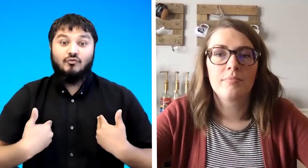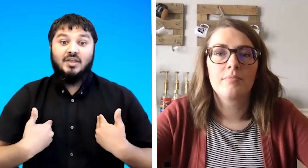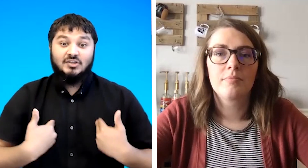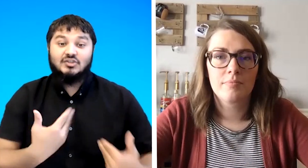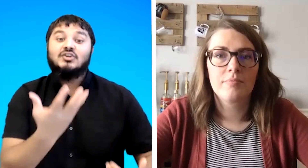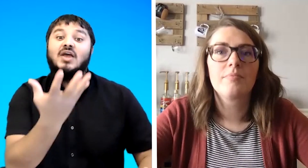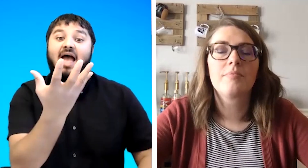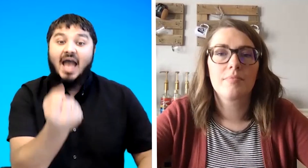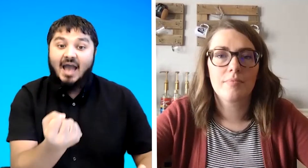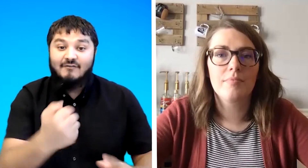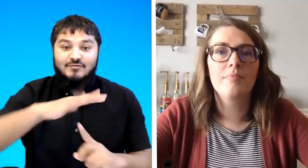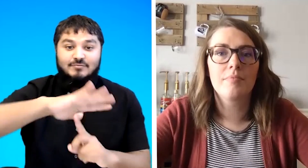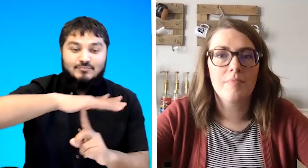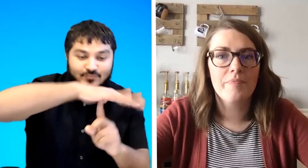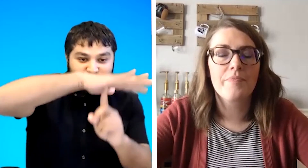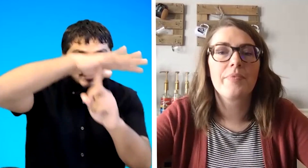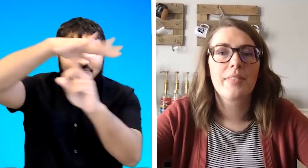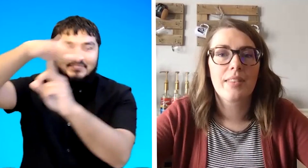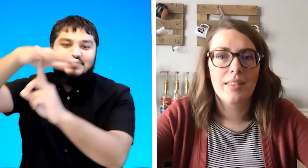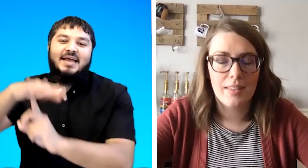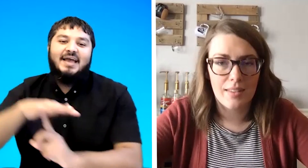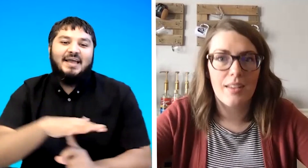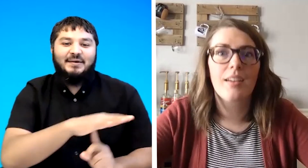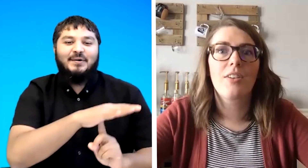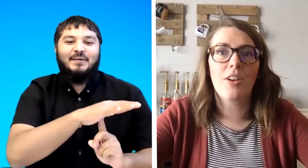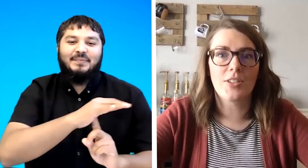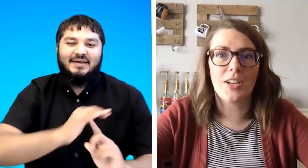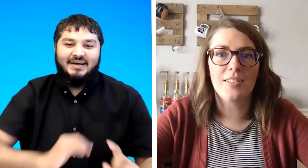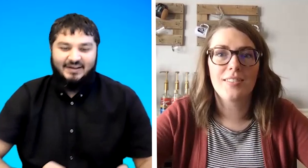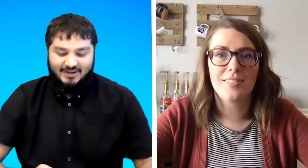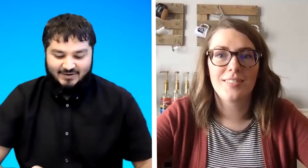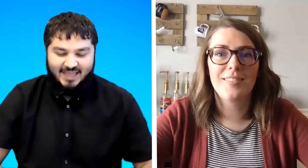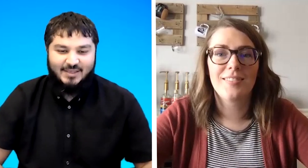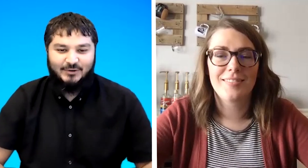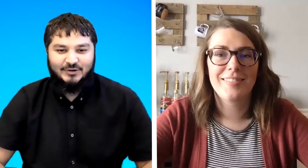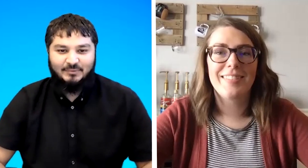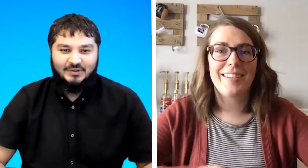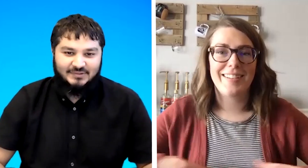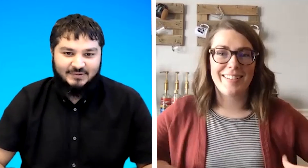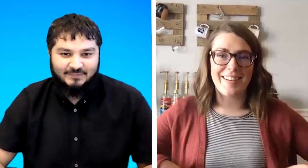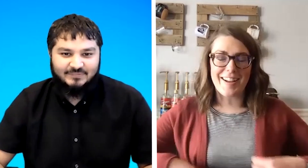rich ham helicopter all right your turn please all right